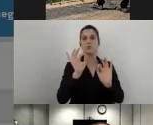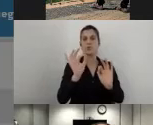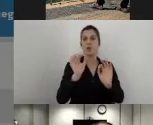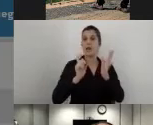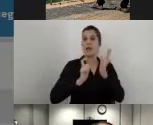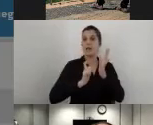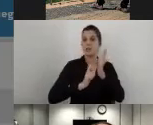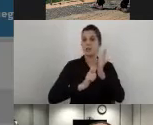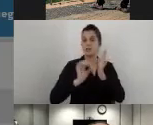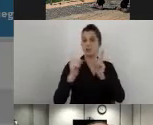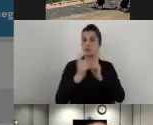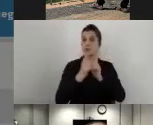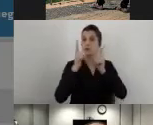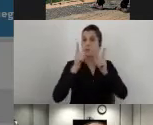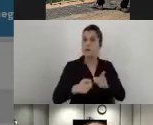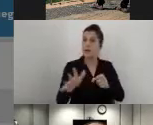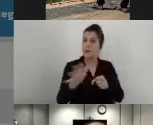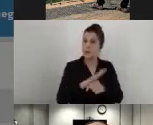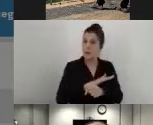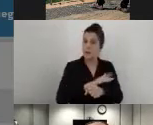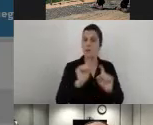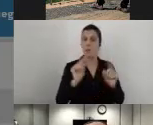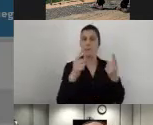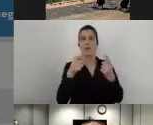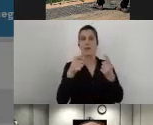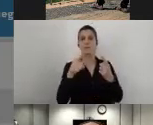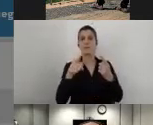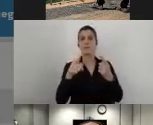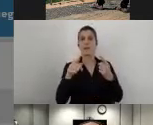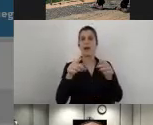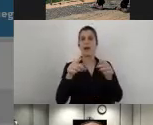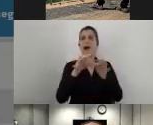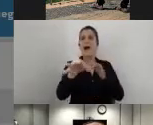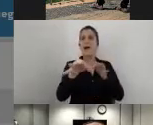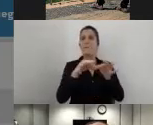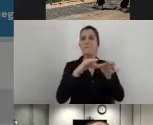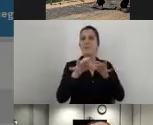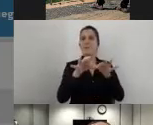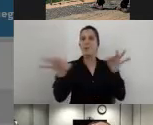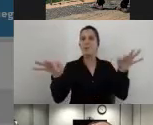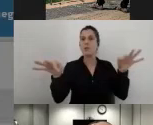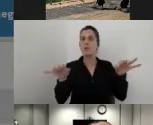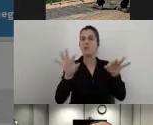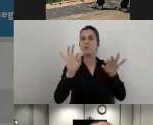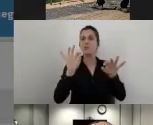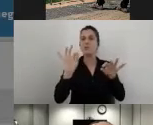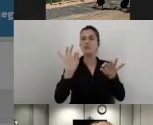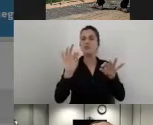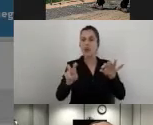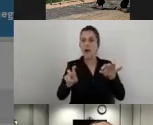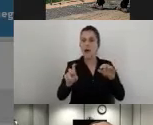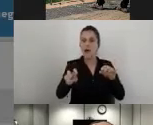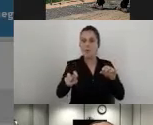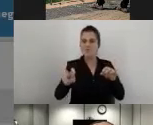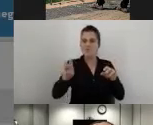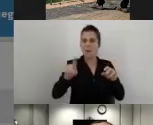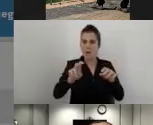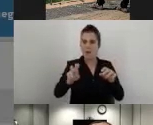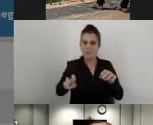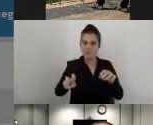So in this case will be the dimensions of the elevator car, the vocal feedback, the height of the buttons and